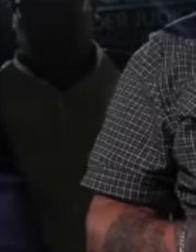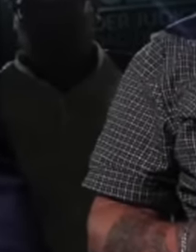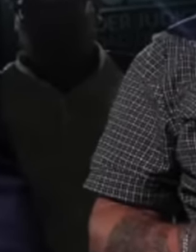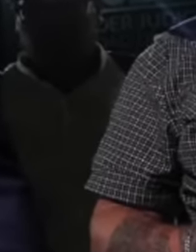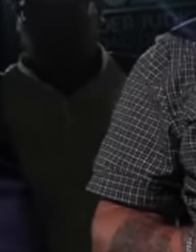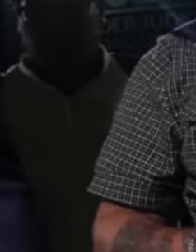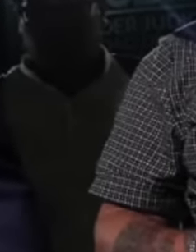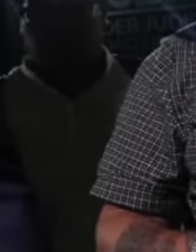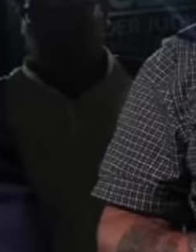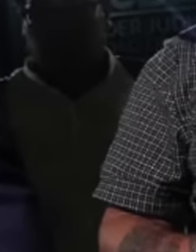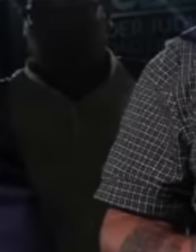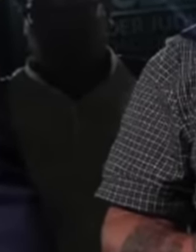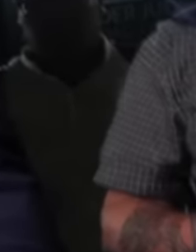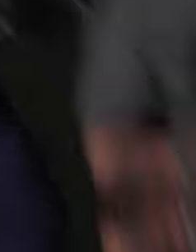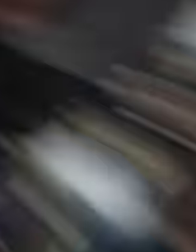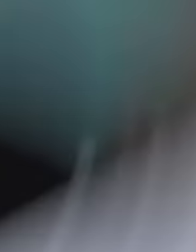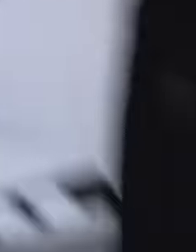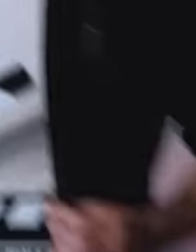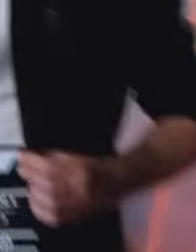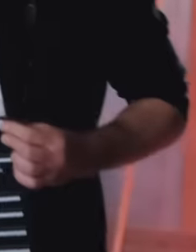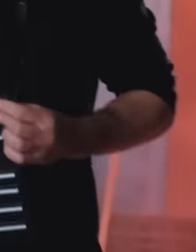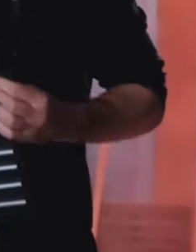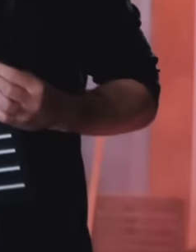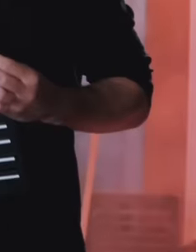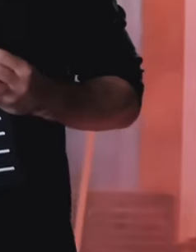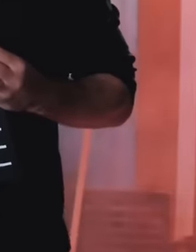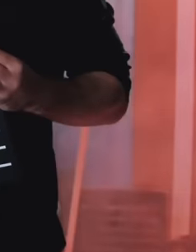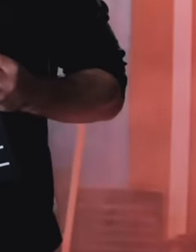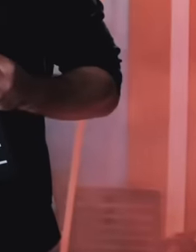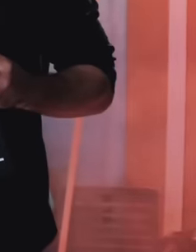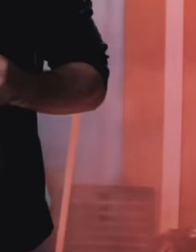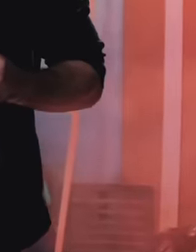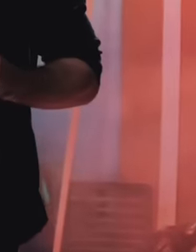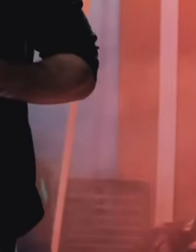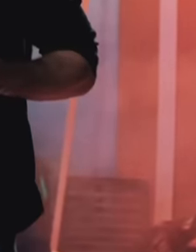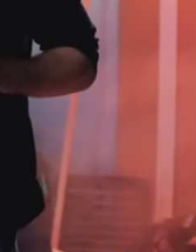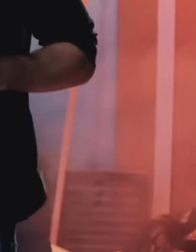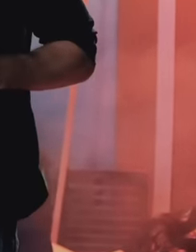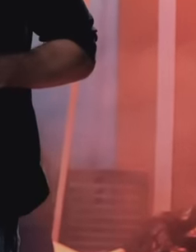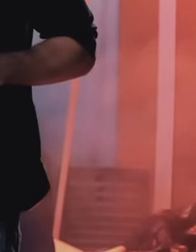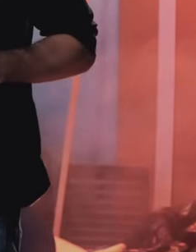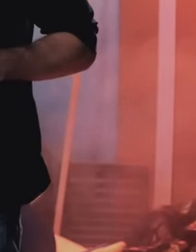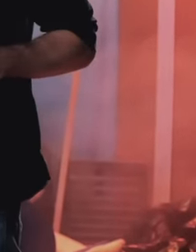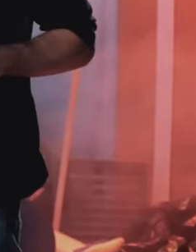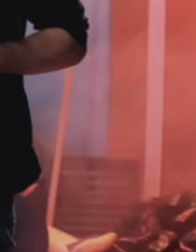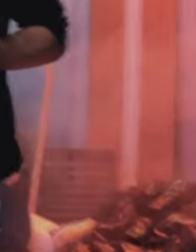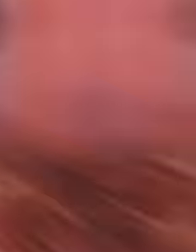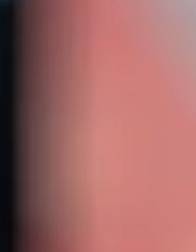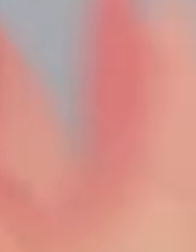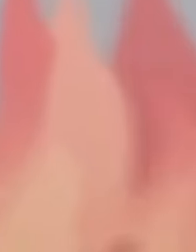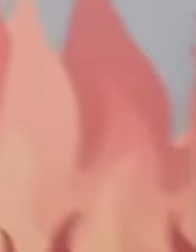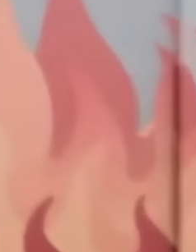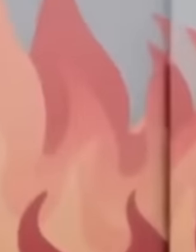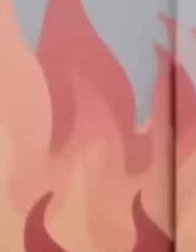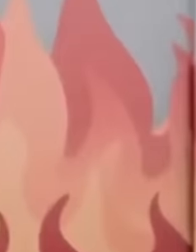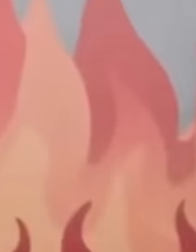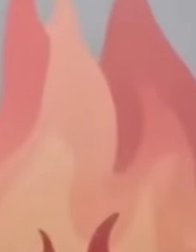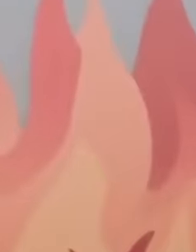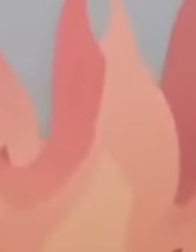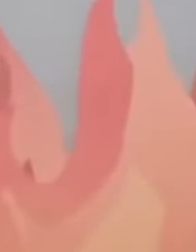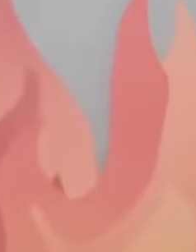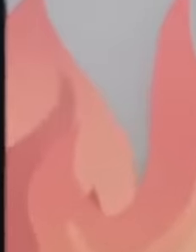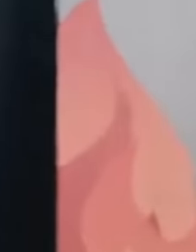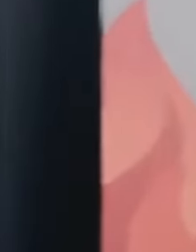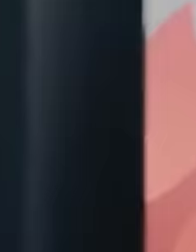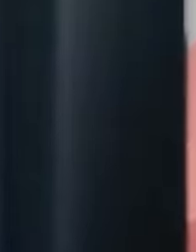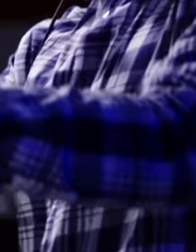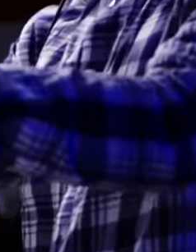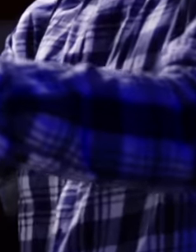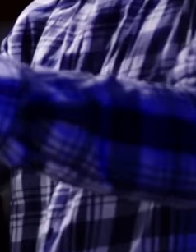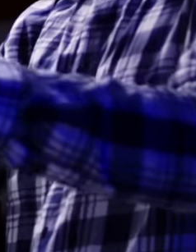different. His work team, such as cameramen, drivers, editors, technical commentators,